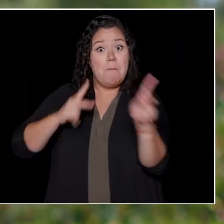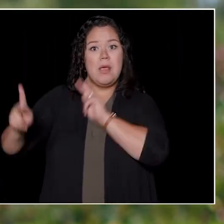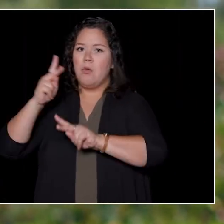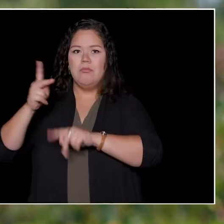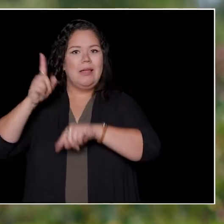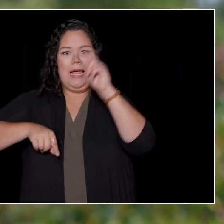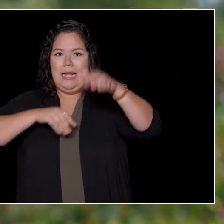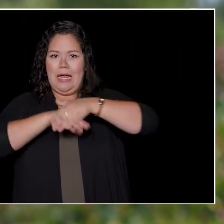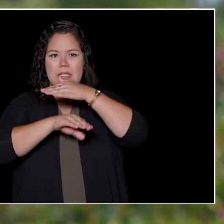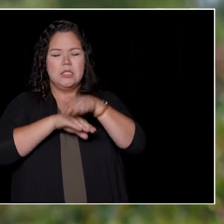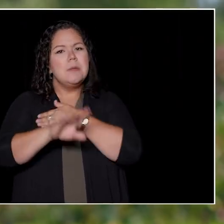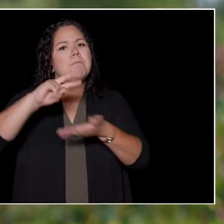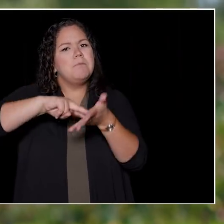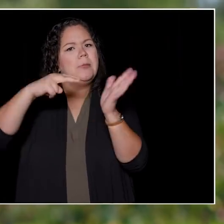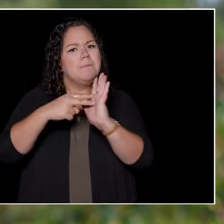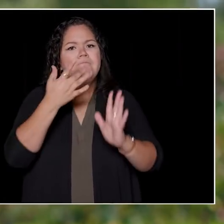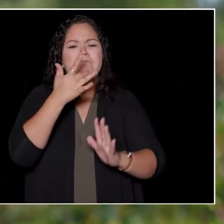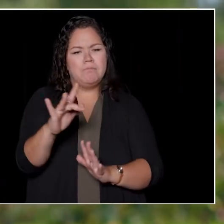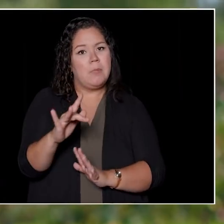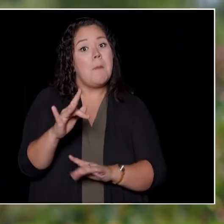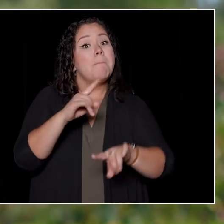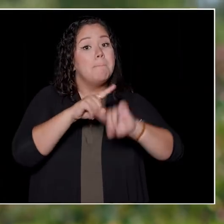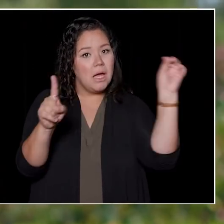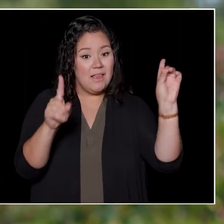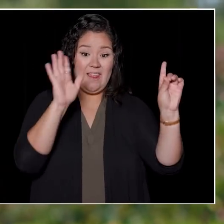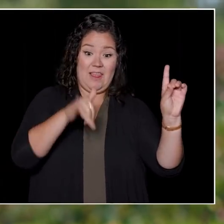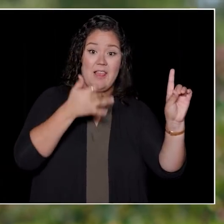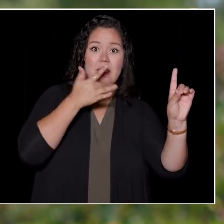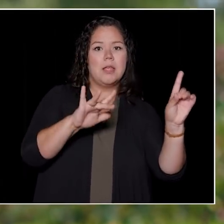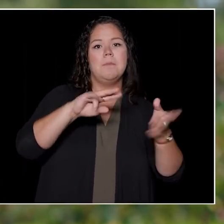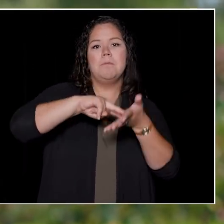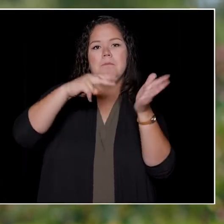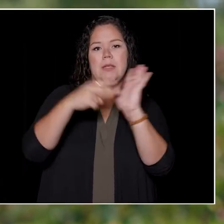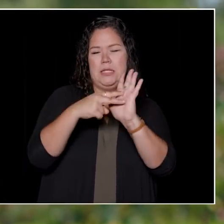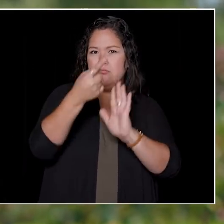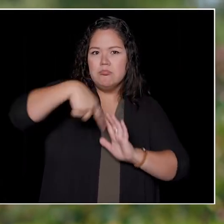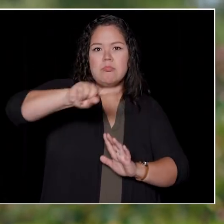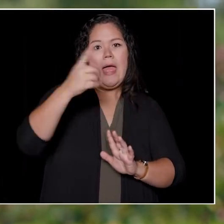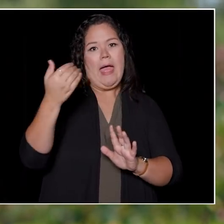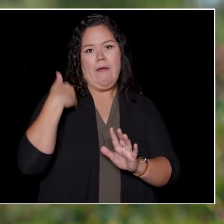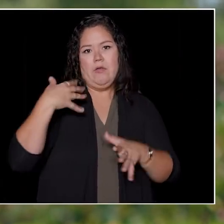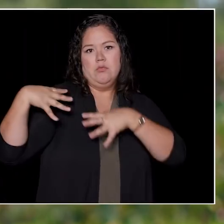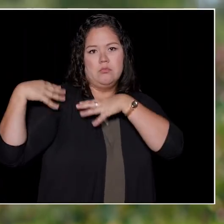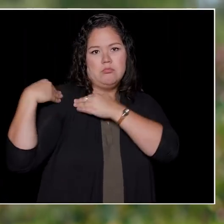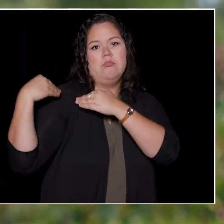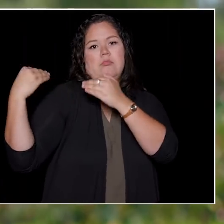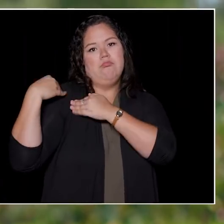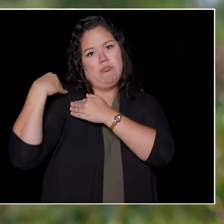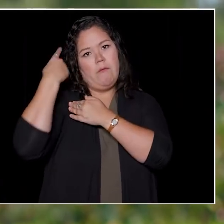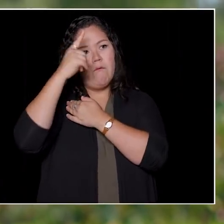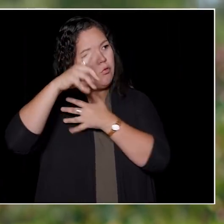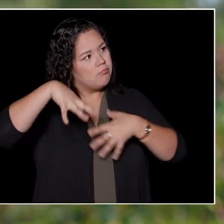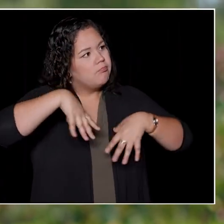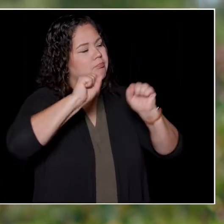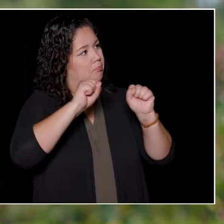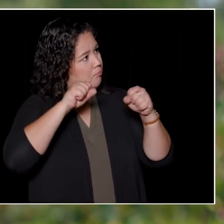And for this privilege, we have a shared responsibility to tackle the seemingly impossible.